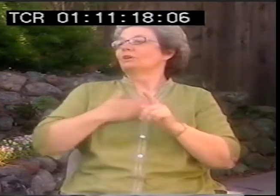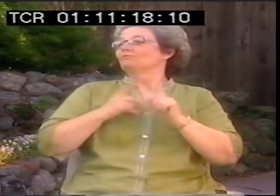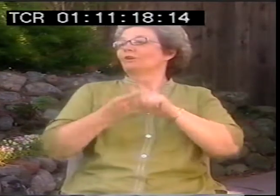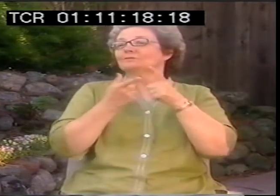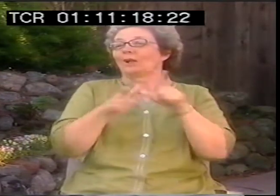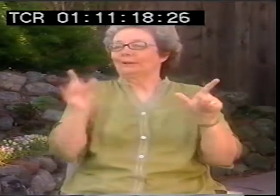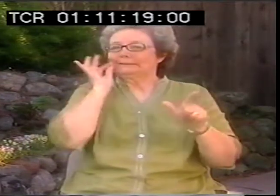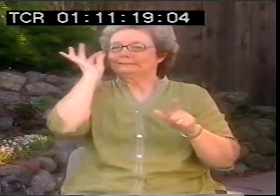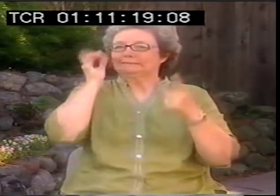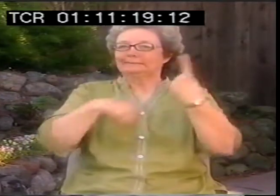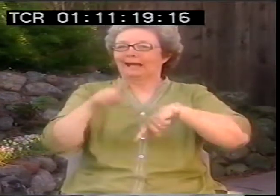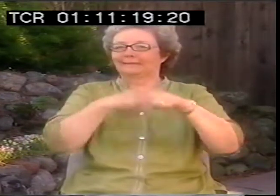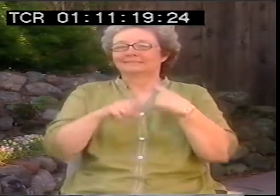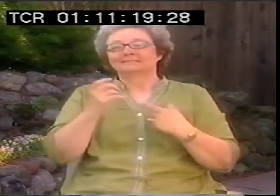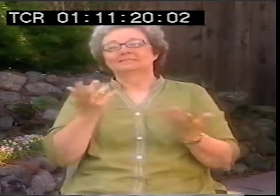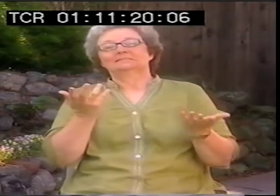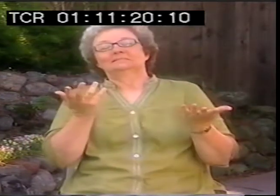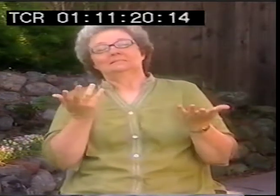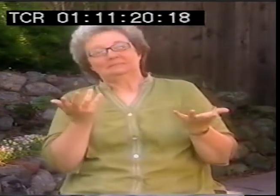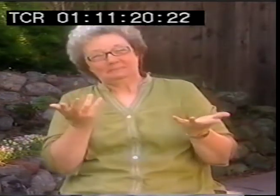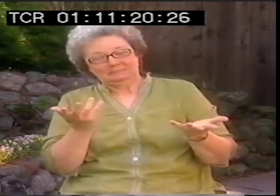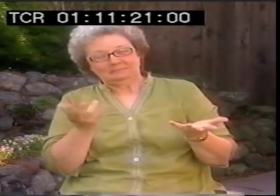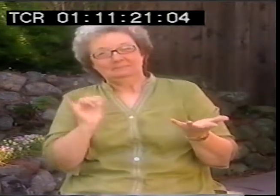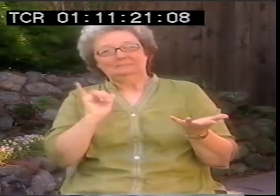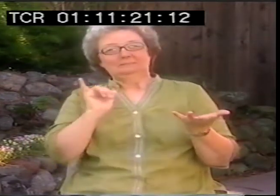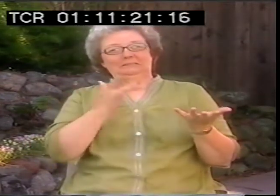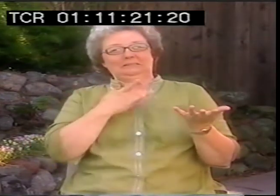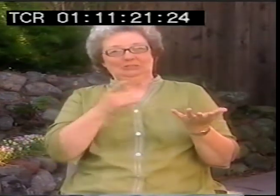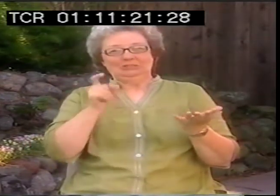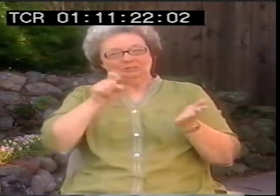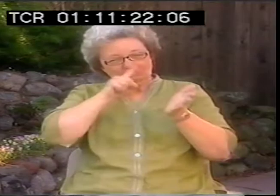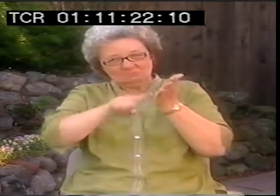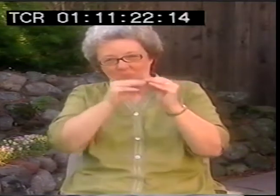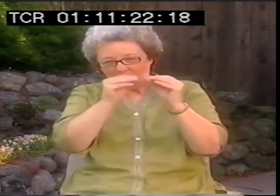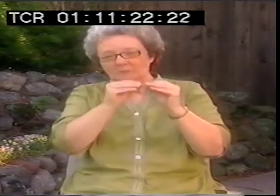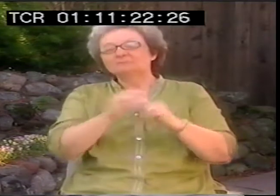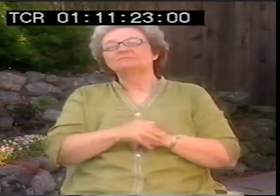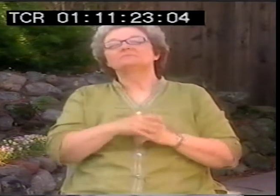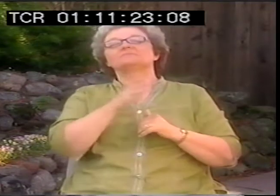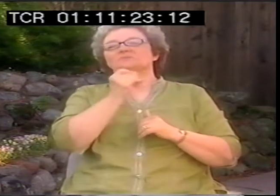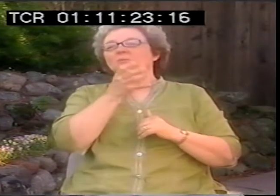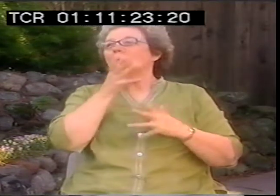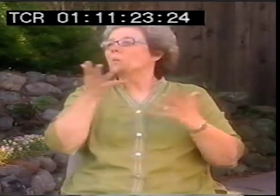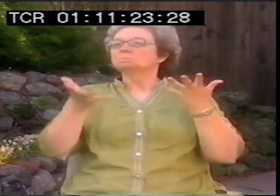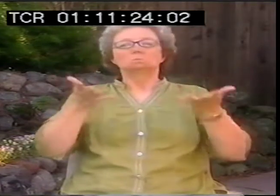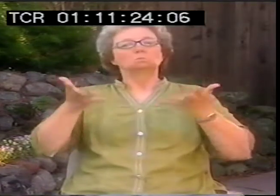She used some of those signs incorporated into her signs. I need to investigate that more, actually.